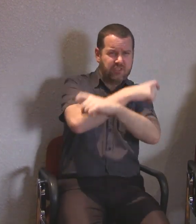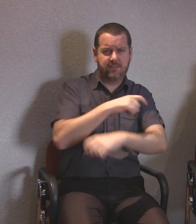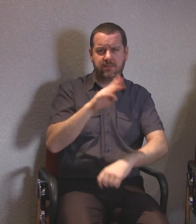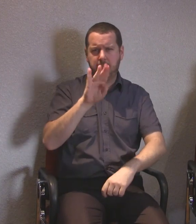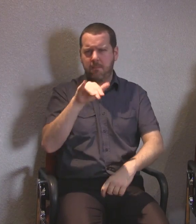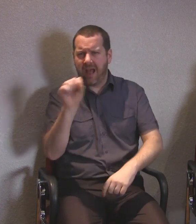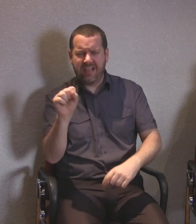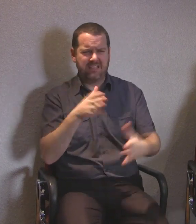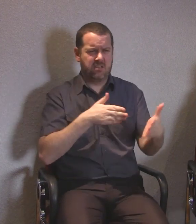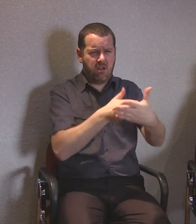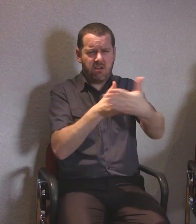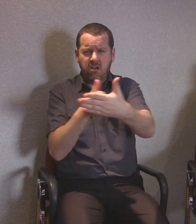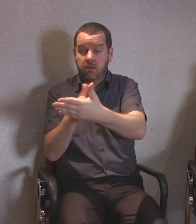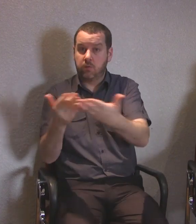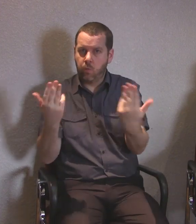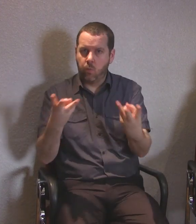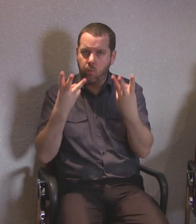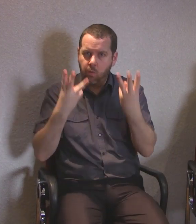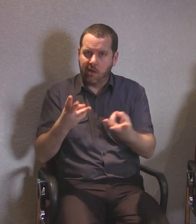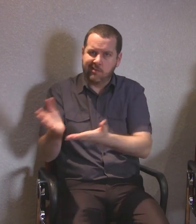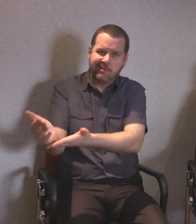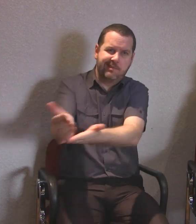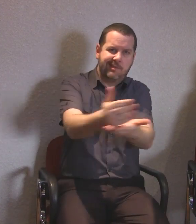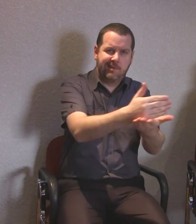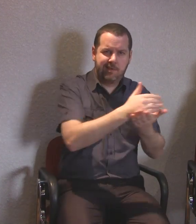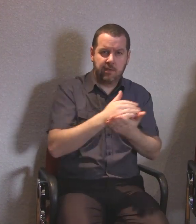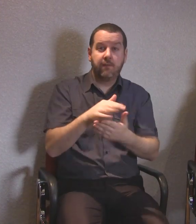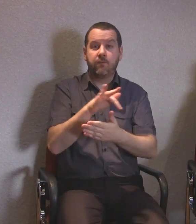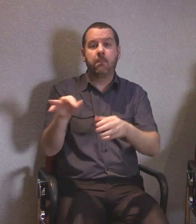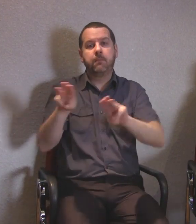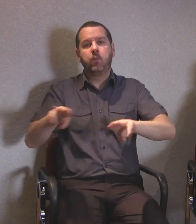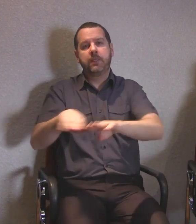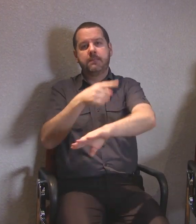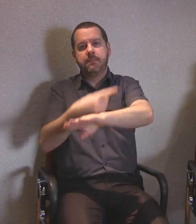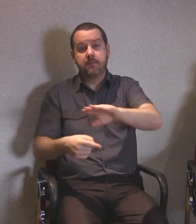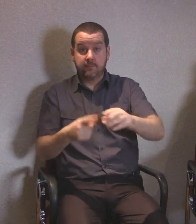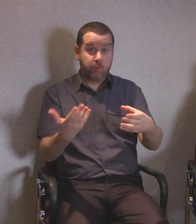We want to highlight the sense of inequality people feel